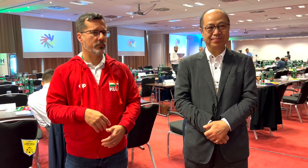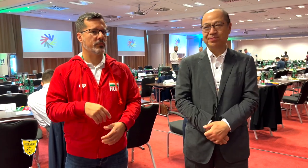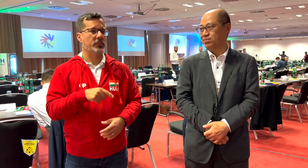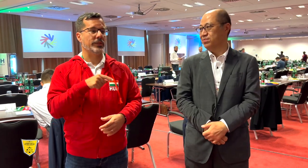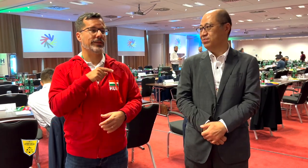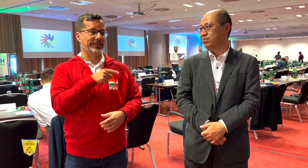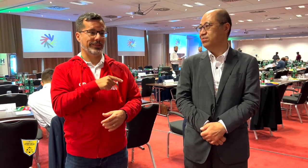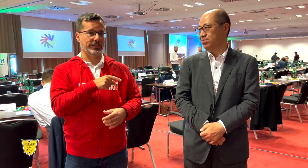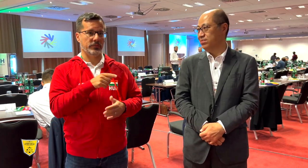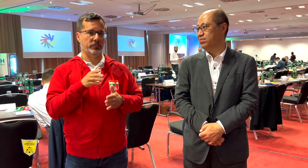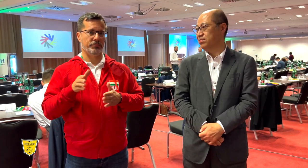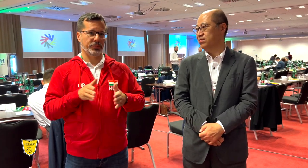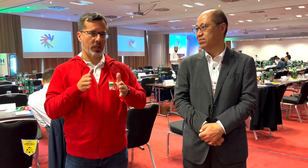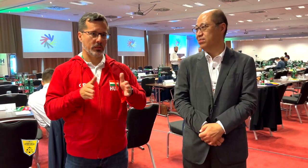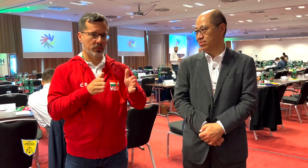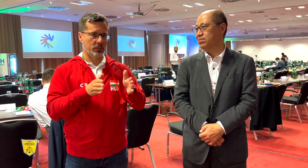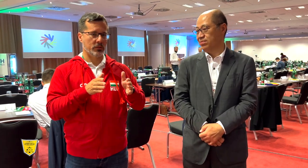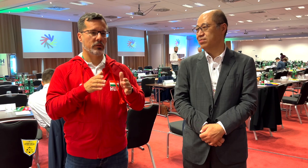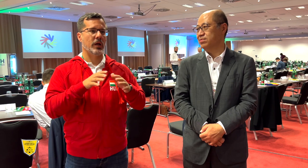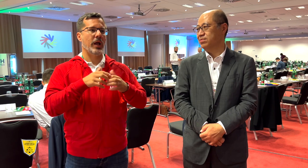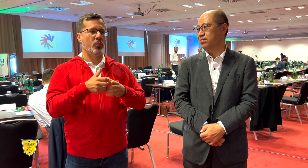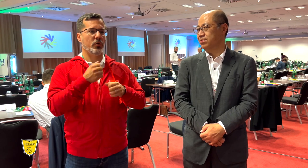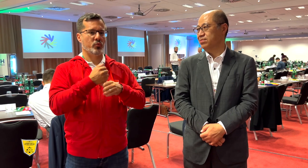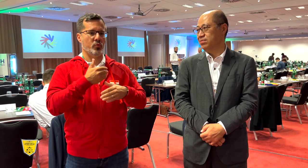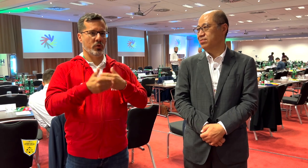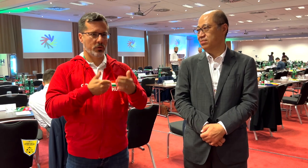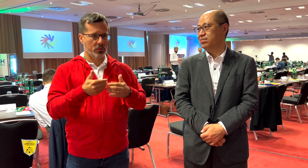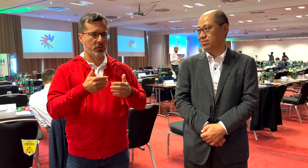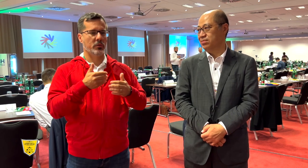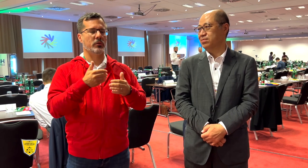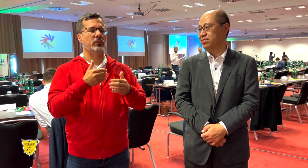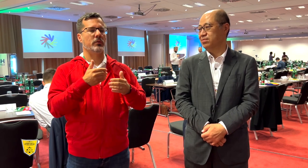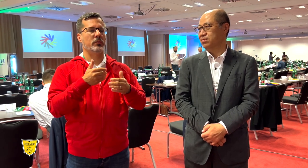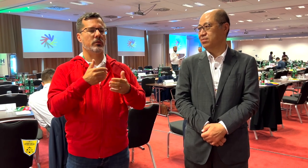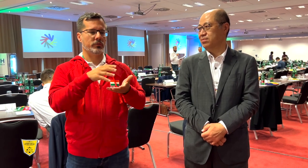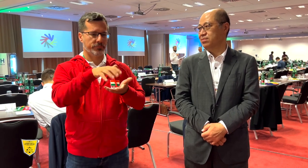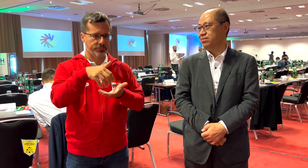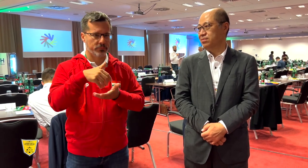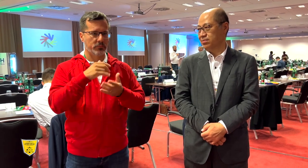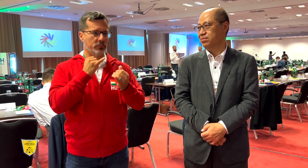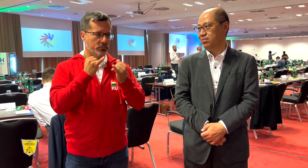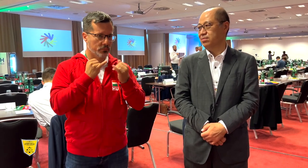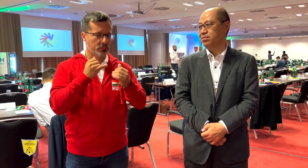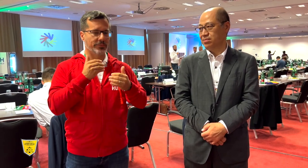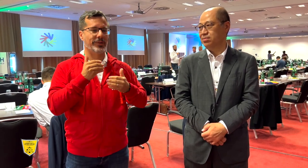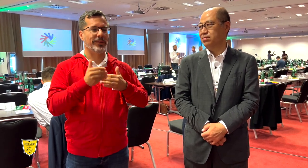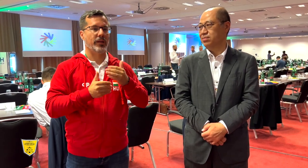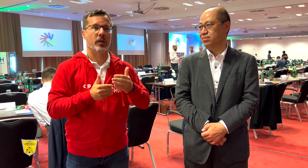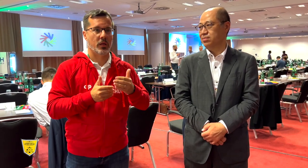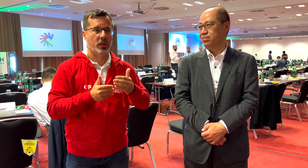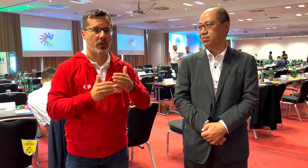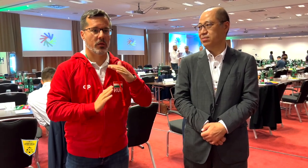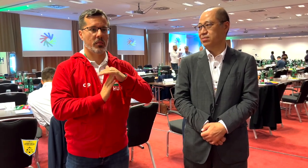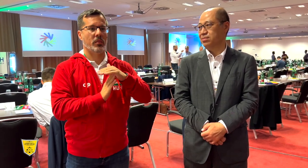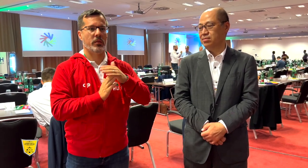This was the plan of the Task Force however we had to suspend it because there was an ongoing court case where individuals